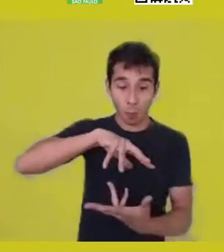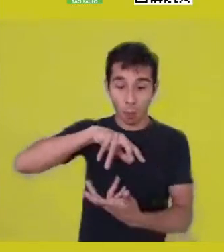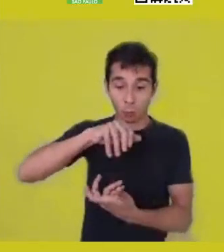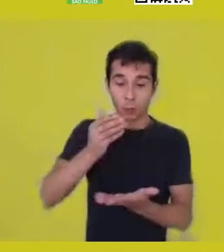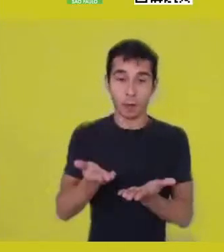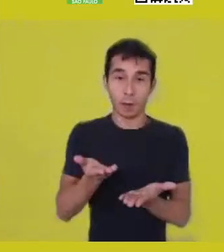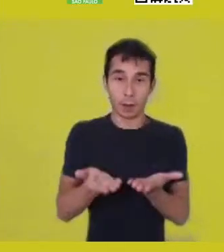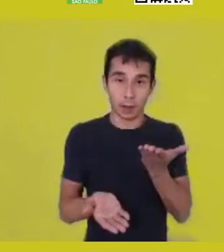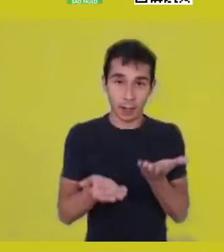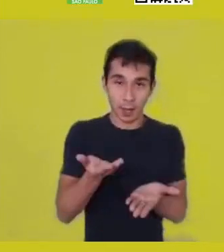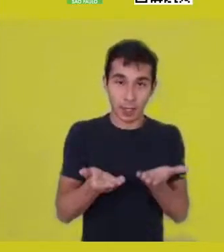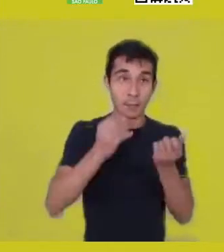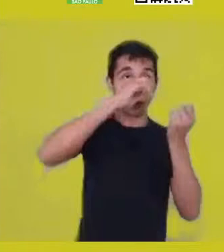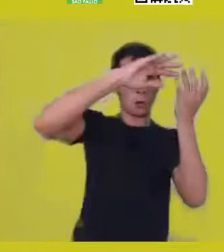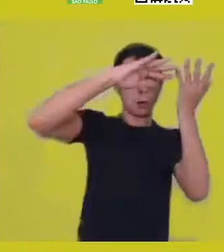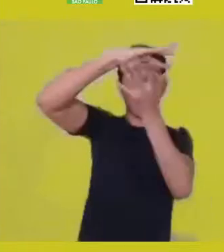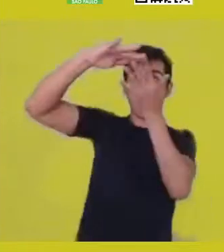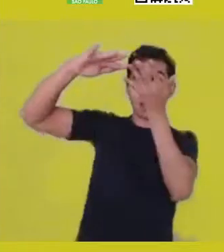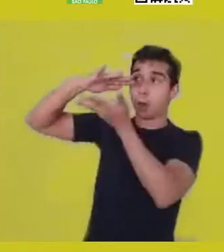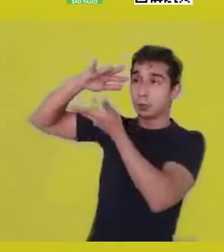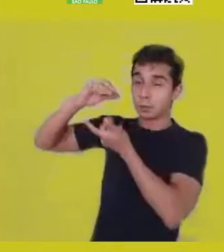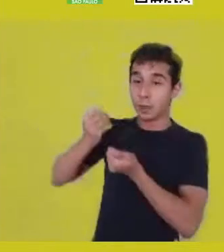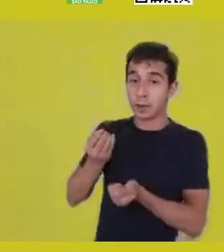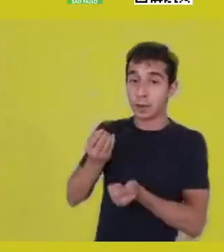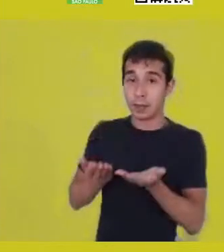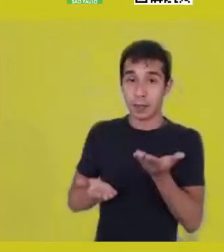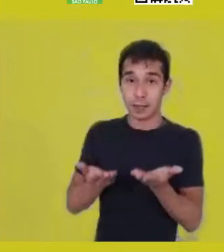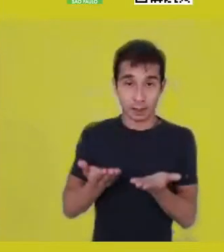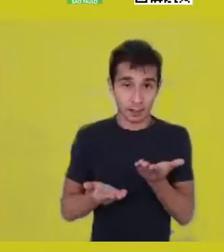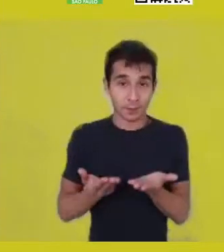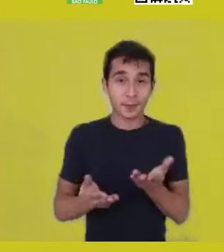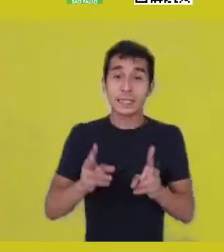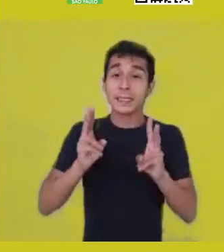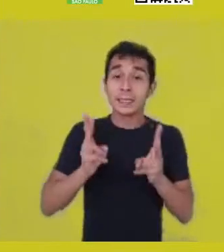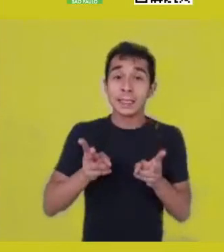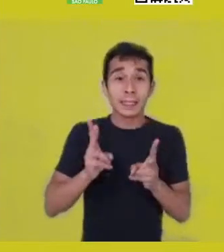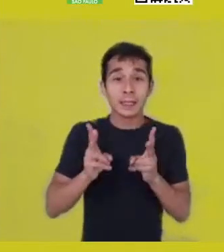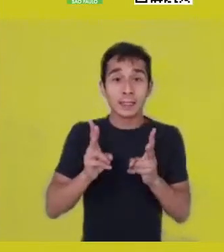being the meaning the whole time in this quest for Ma’at.